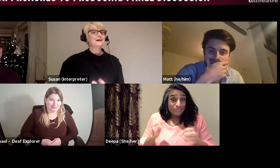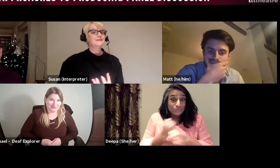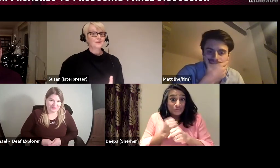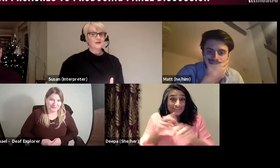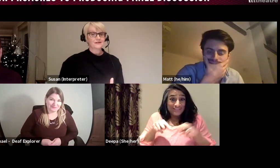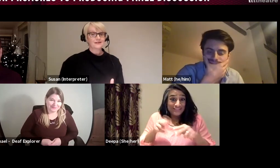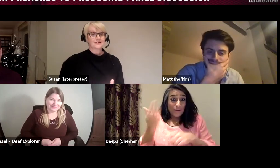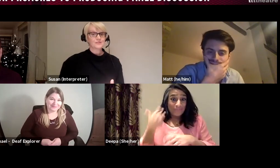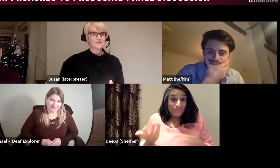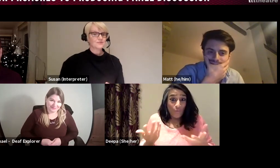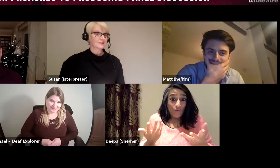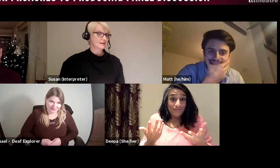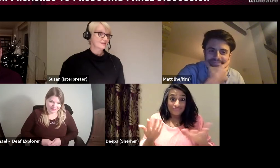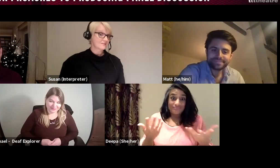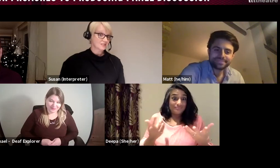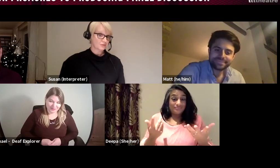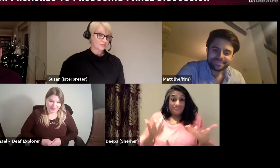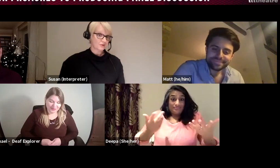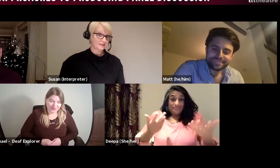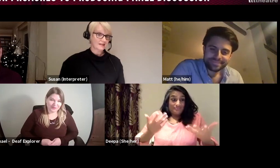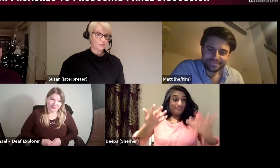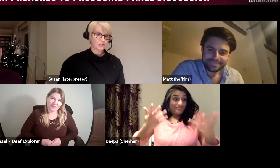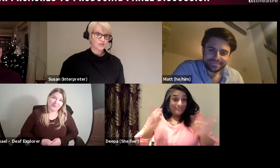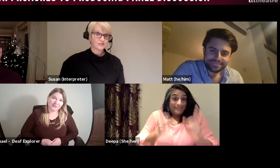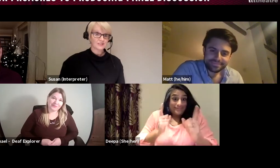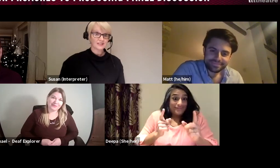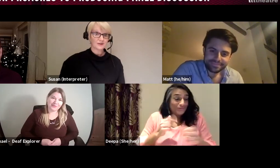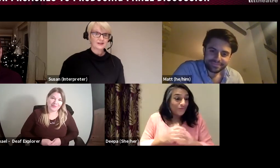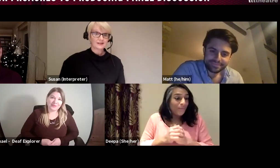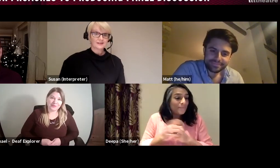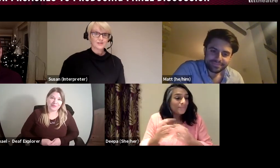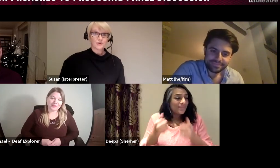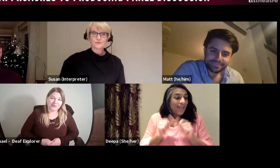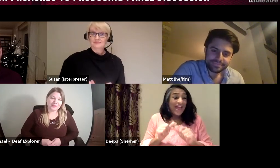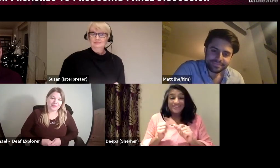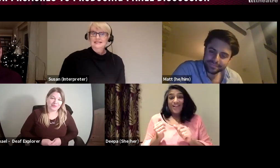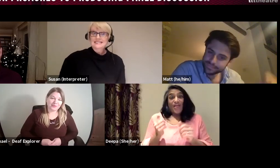lullaby and it was something that I had never done before, I had never produced a video, so I did it.